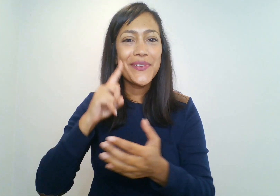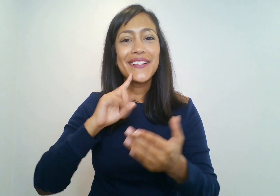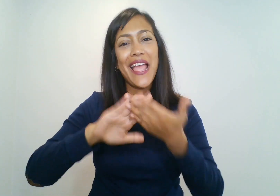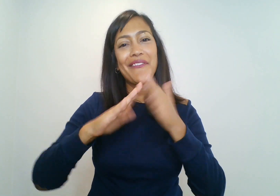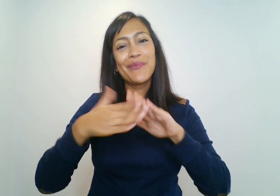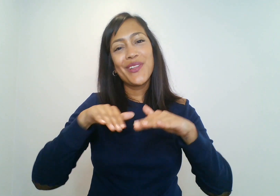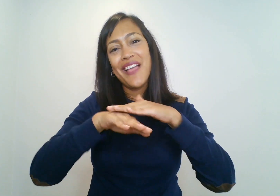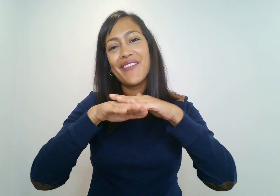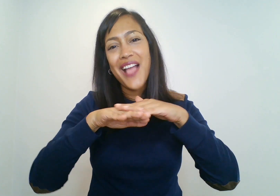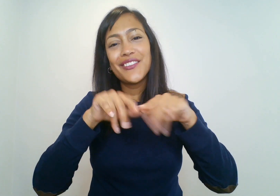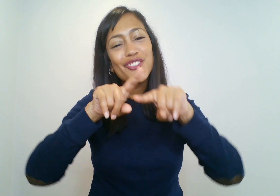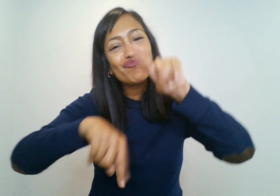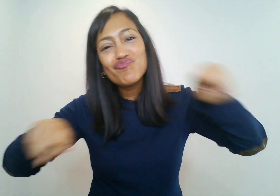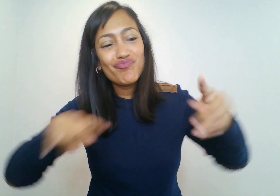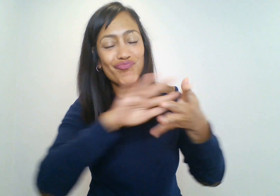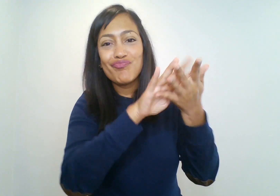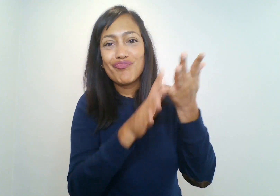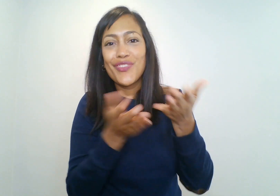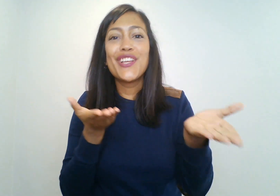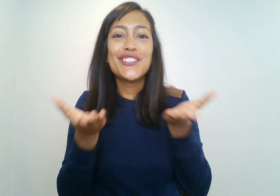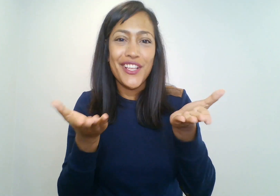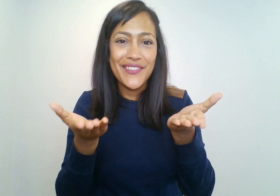where deaf communities have access to a wide array of services